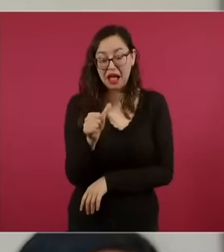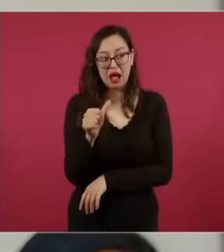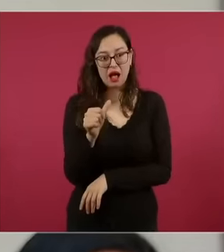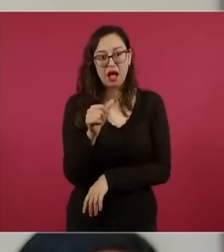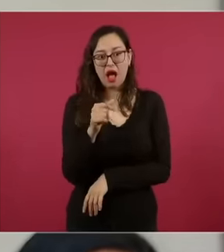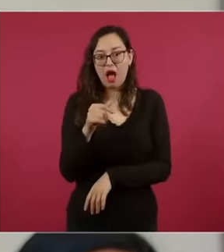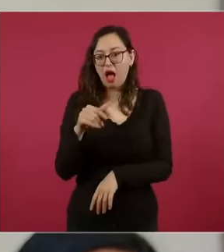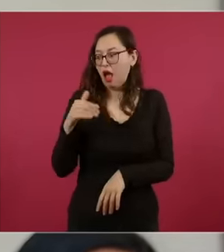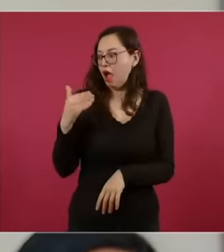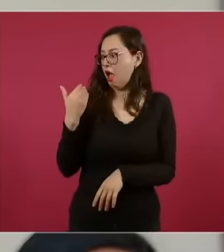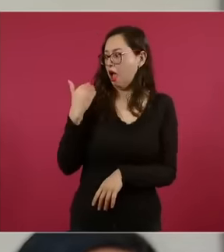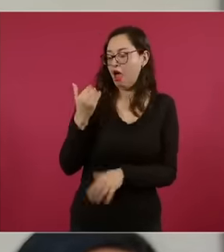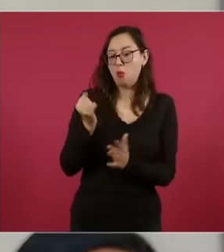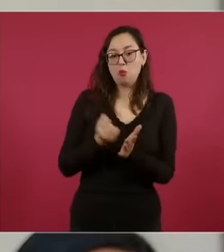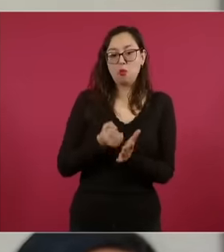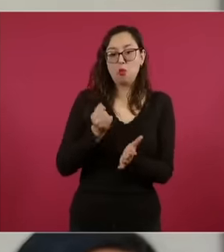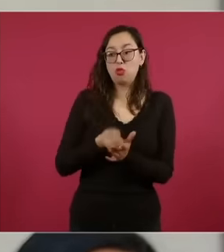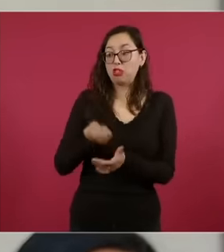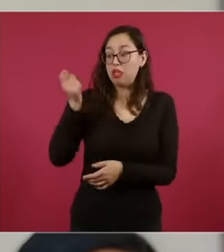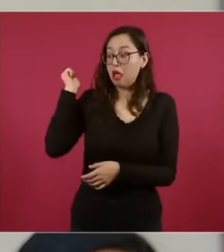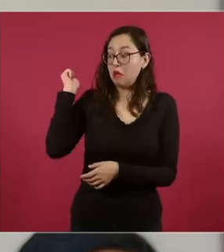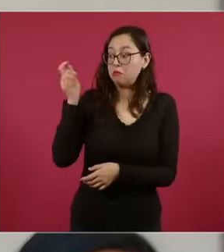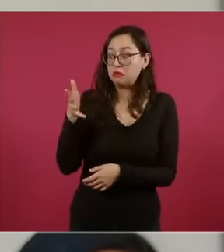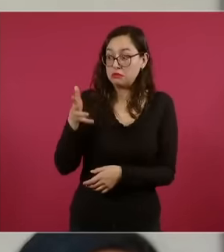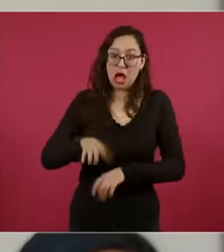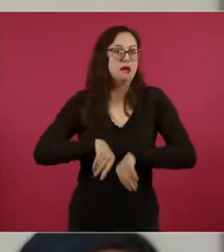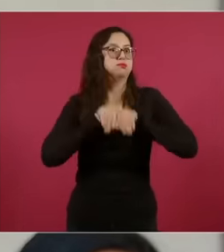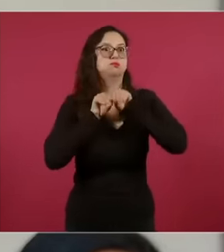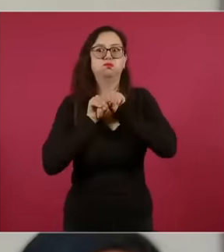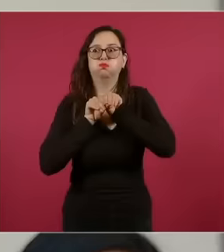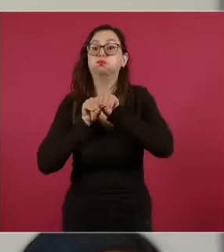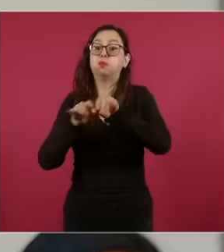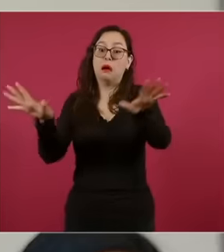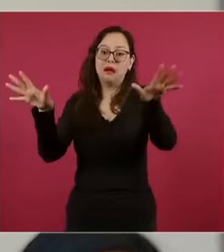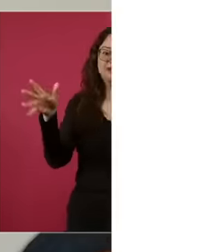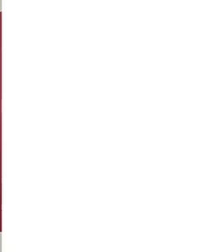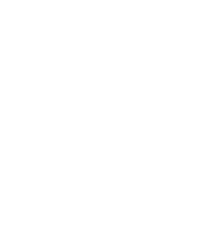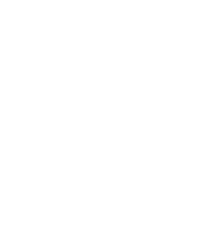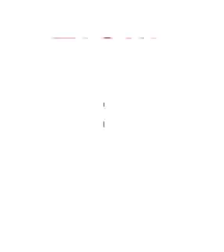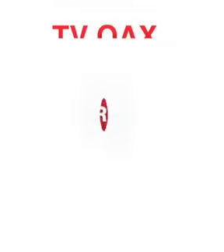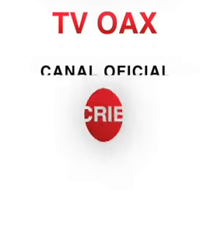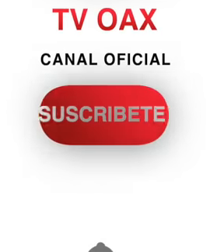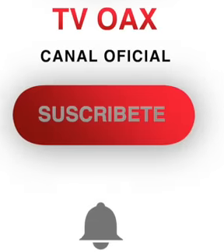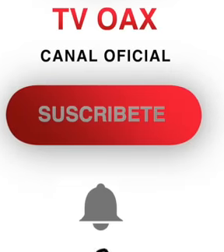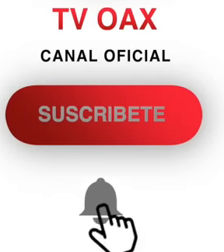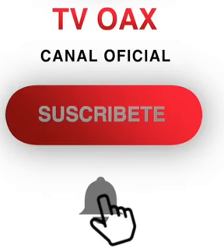tax administration service He announced that his Salinas group companies owe 63,000